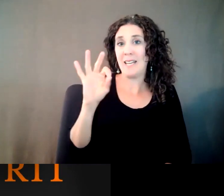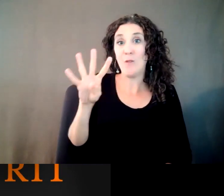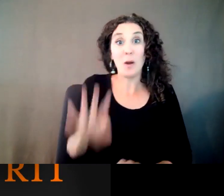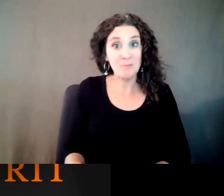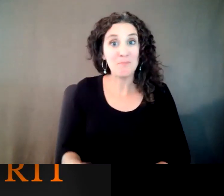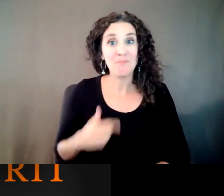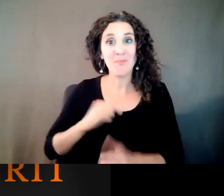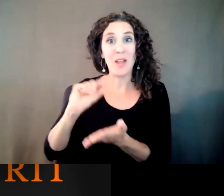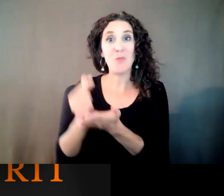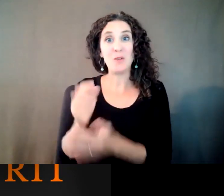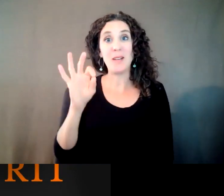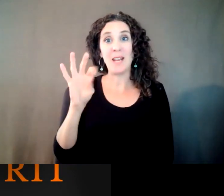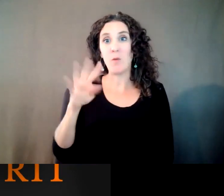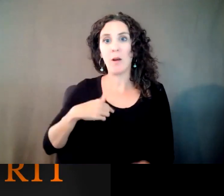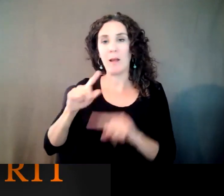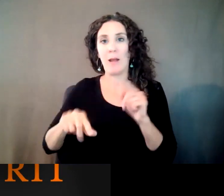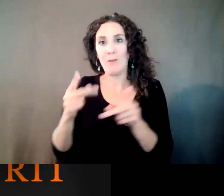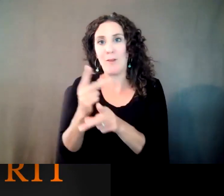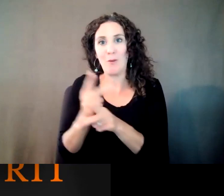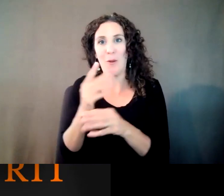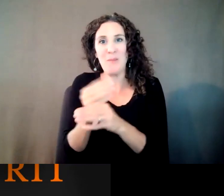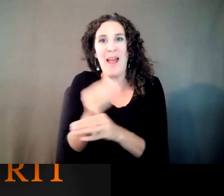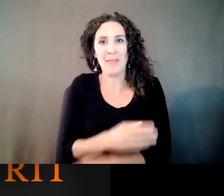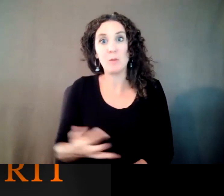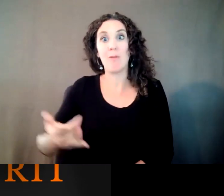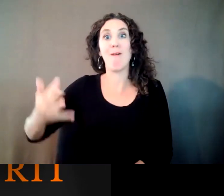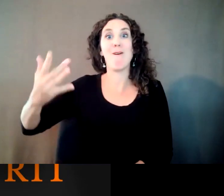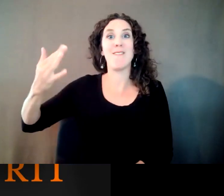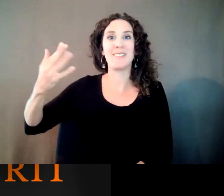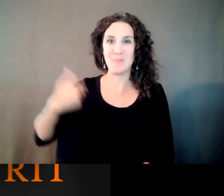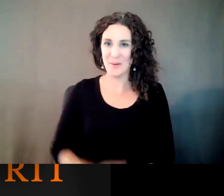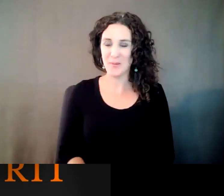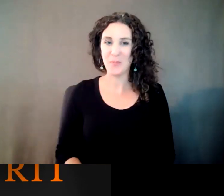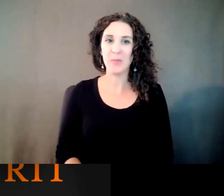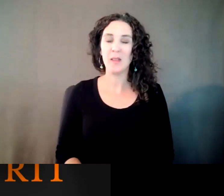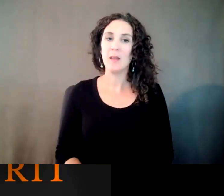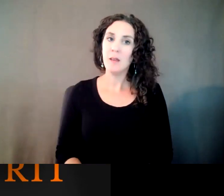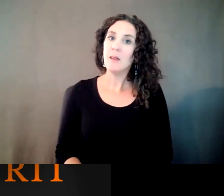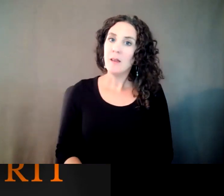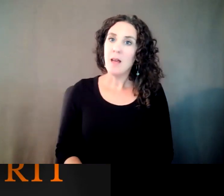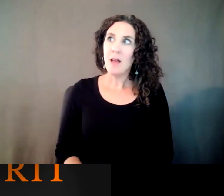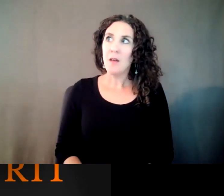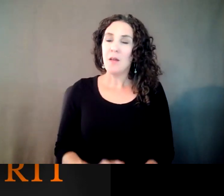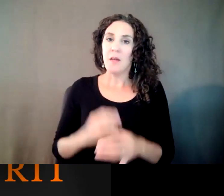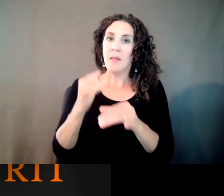do the math. That's how long ago it was. It was pretty unrecognizable in a lot of ways.